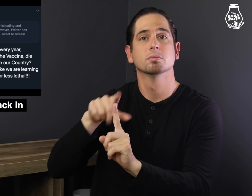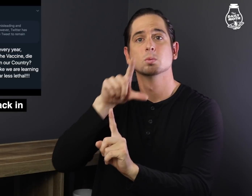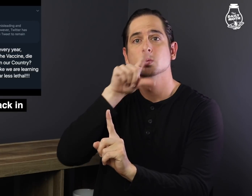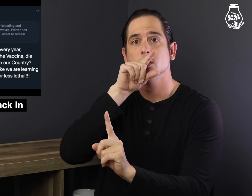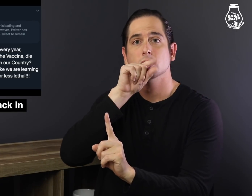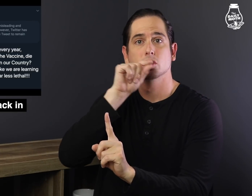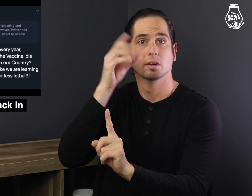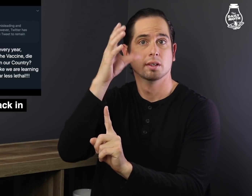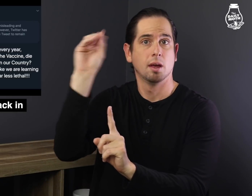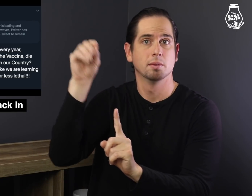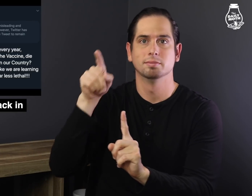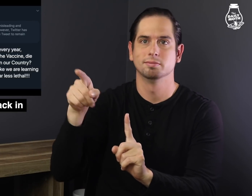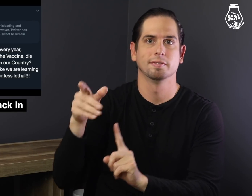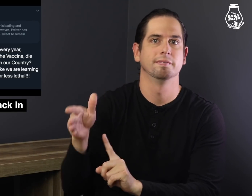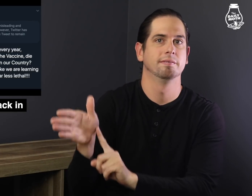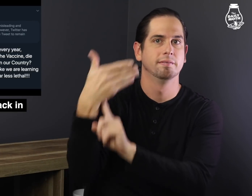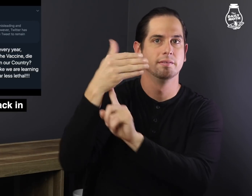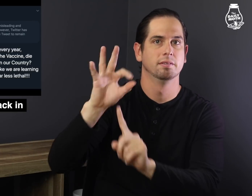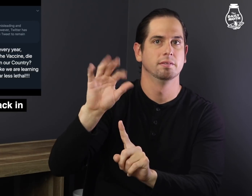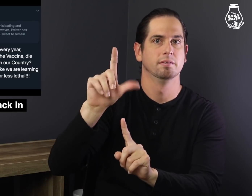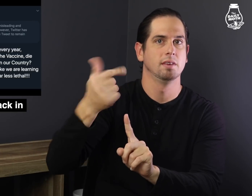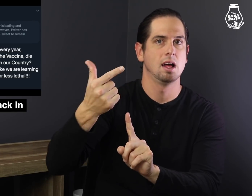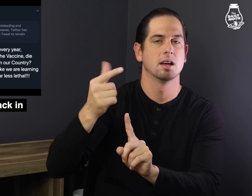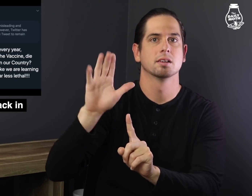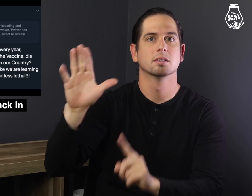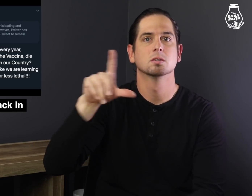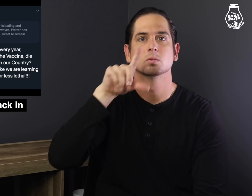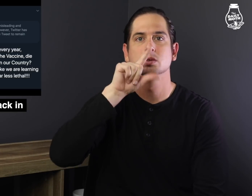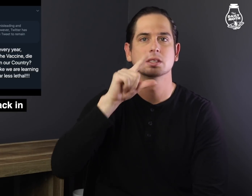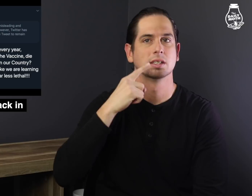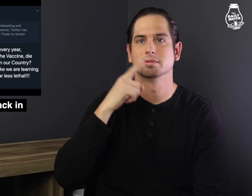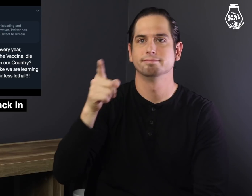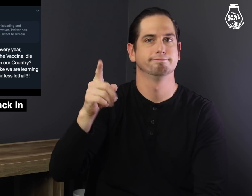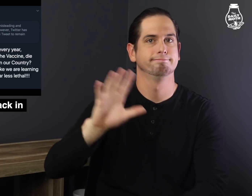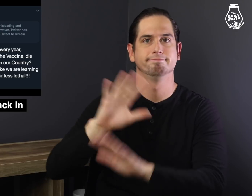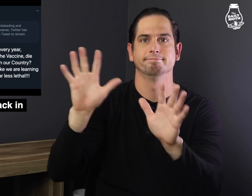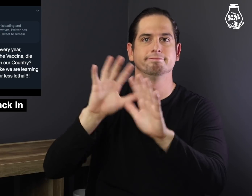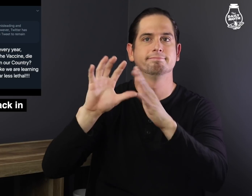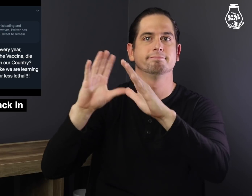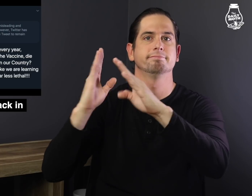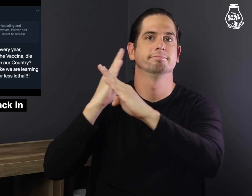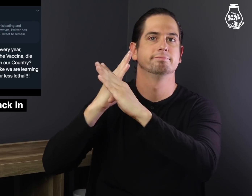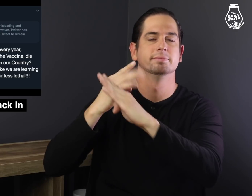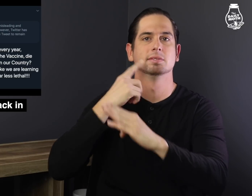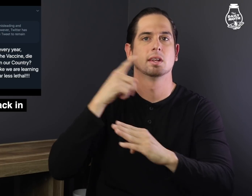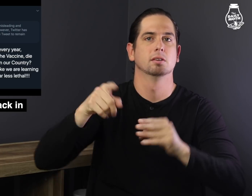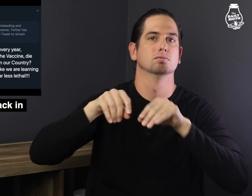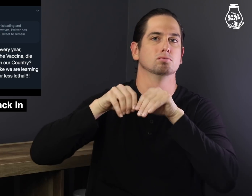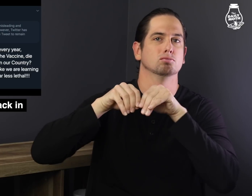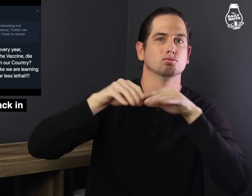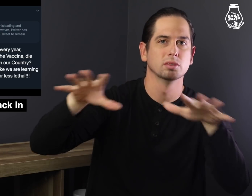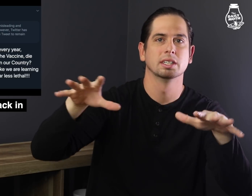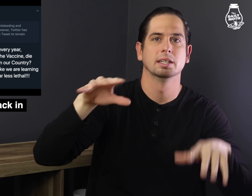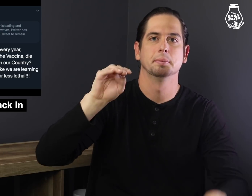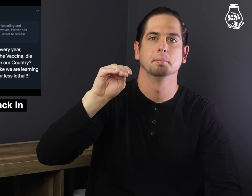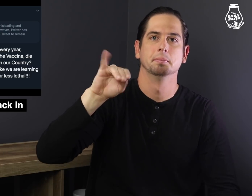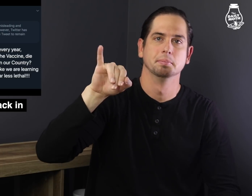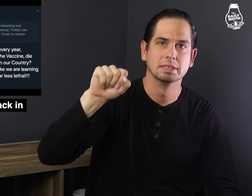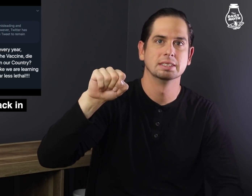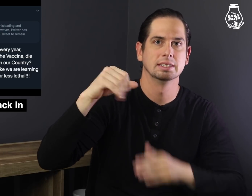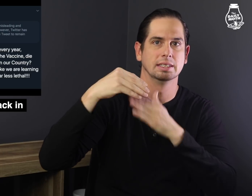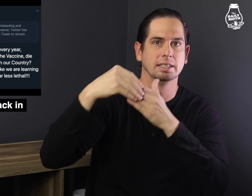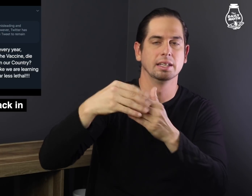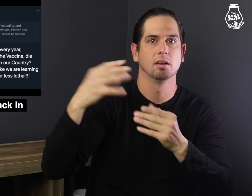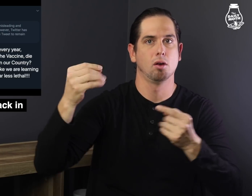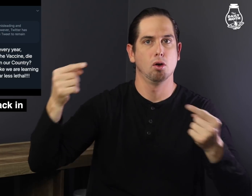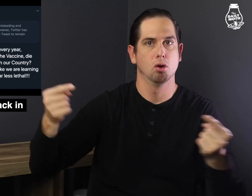Twitter flagged the tweet as "spreading misleading